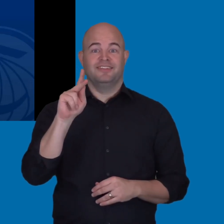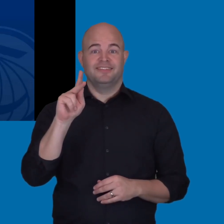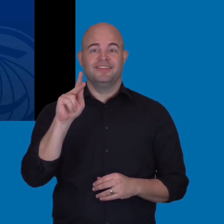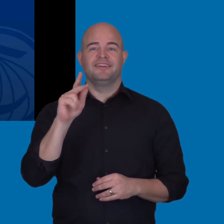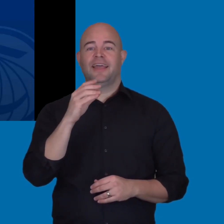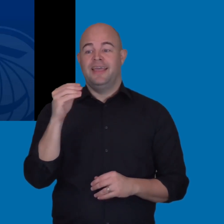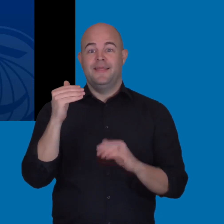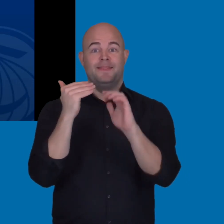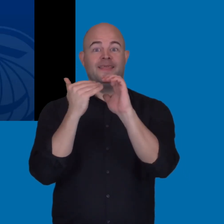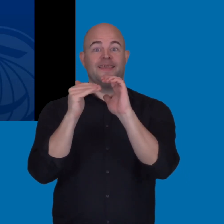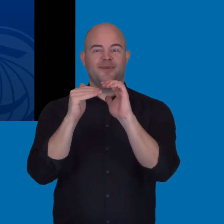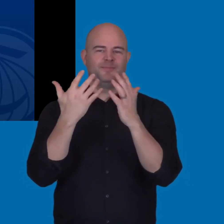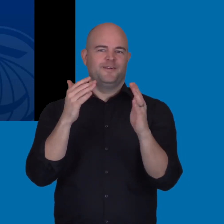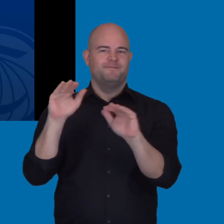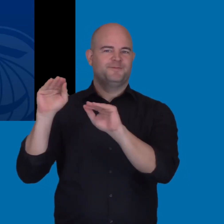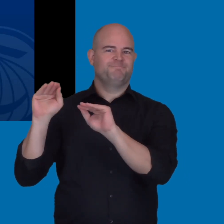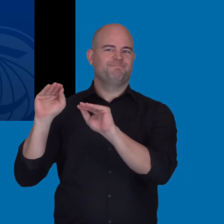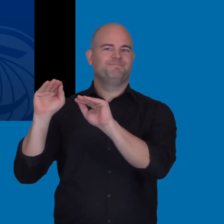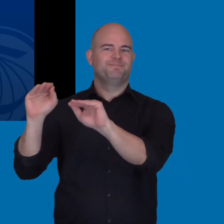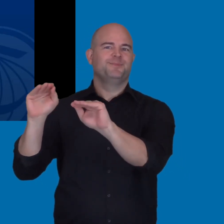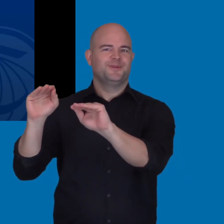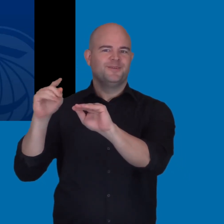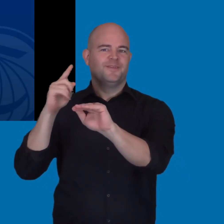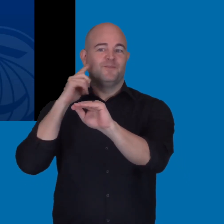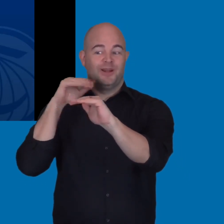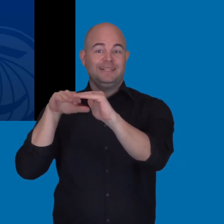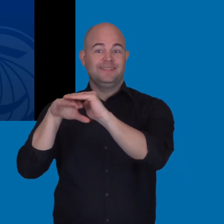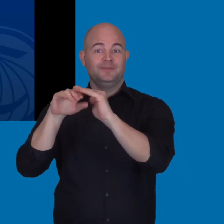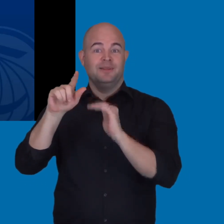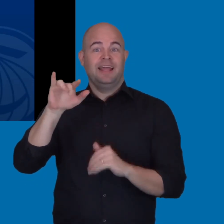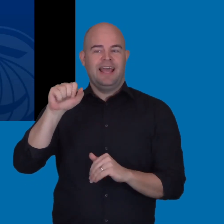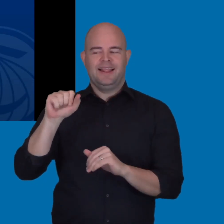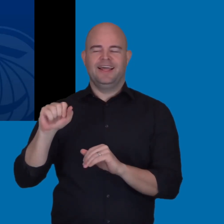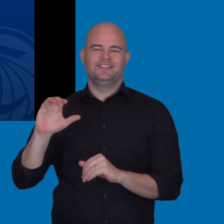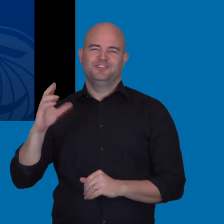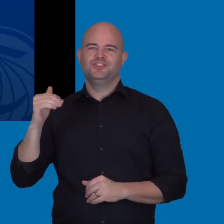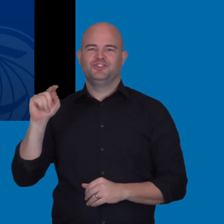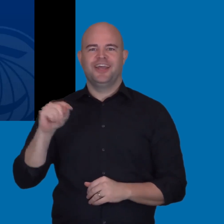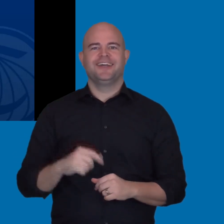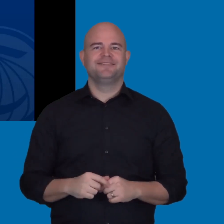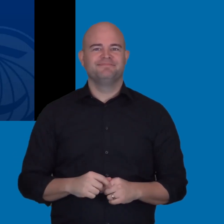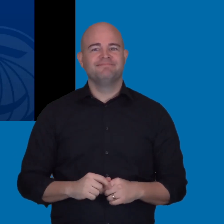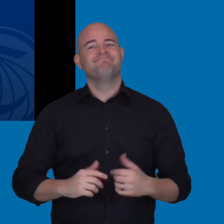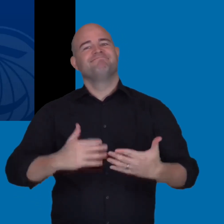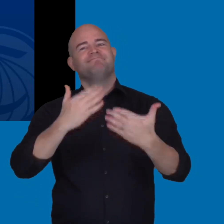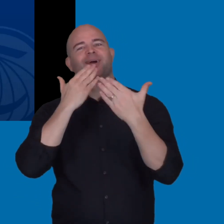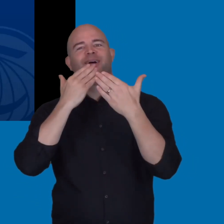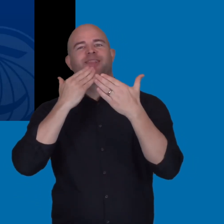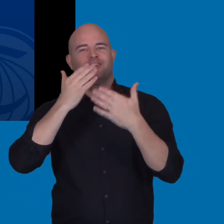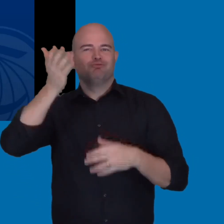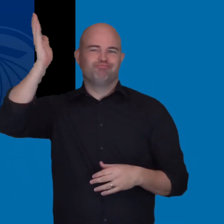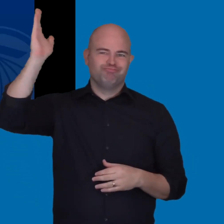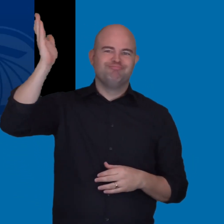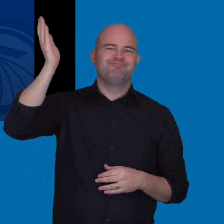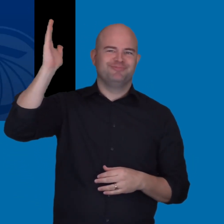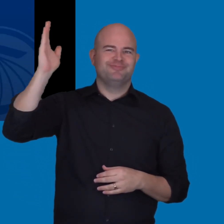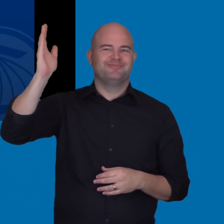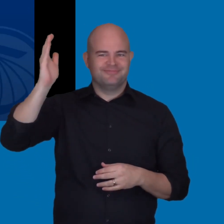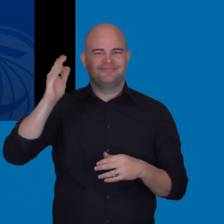So, thank you, Tom. I did put the registration link and listserv email for the Committee for Accessibility